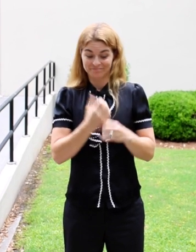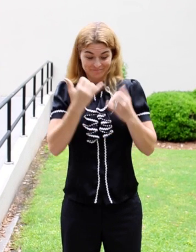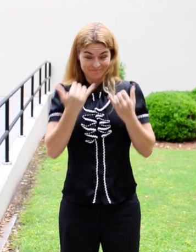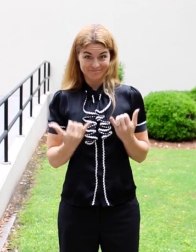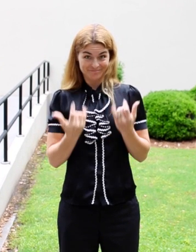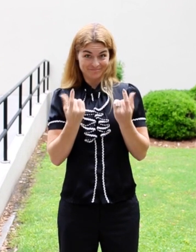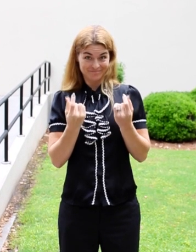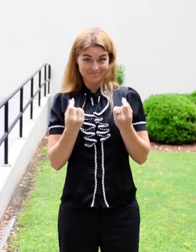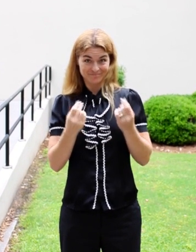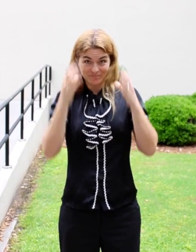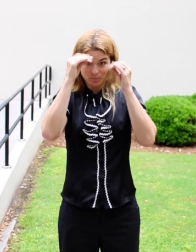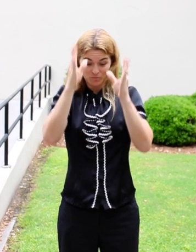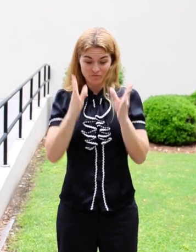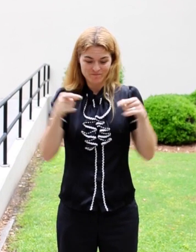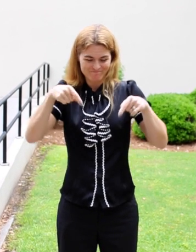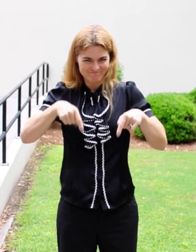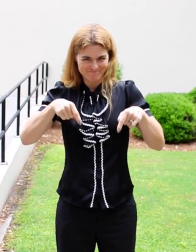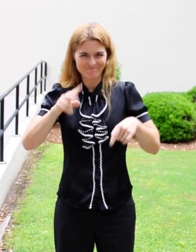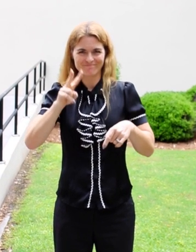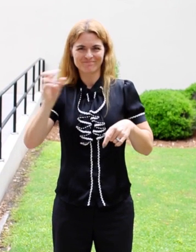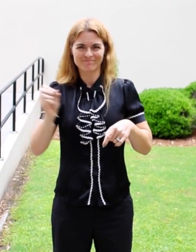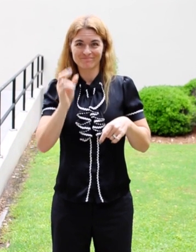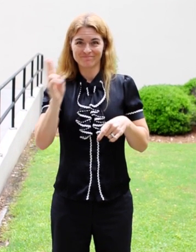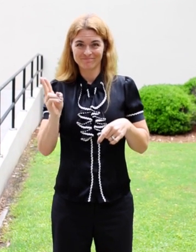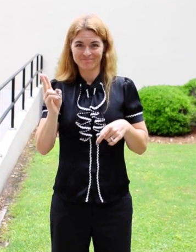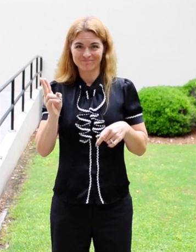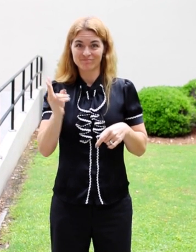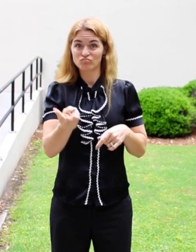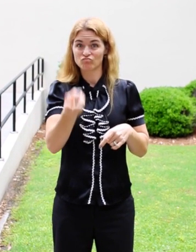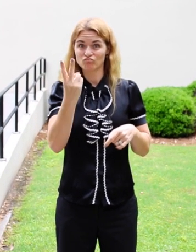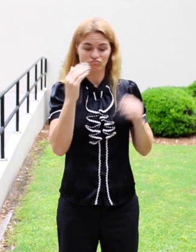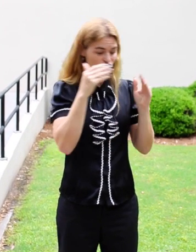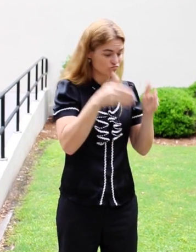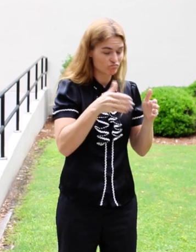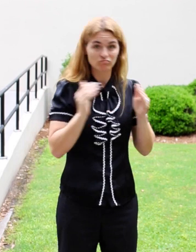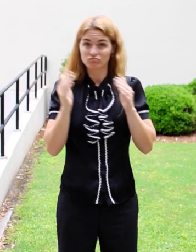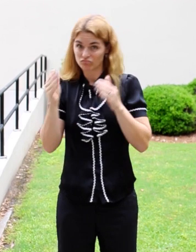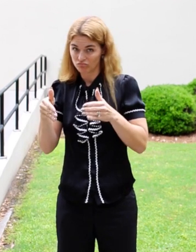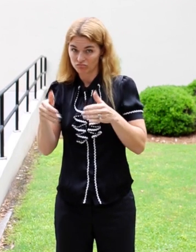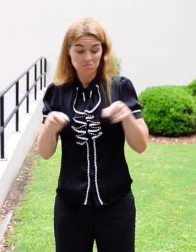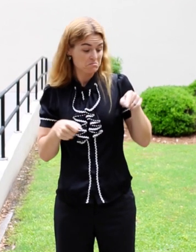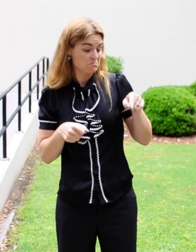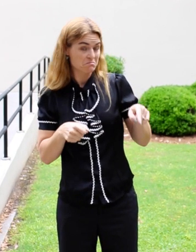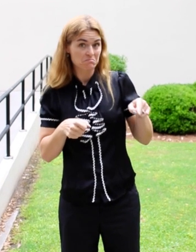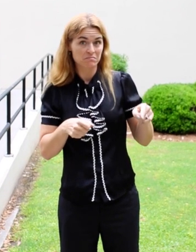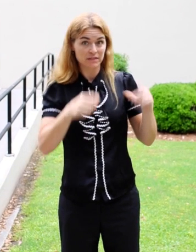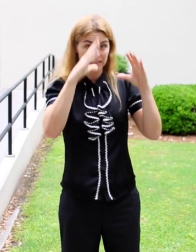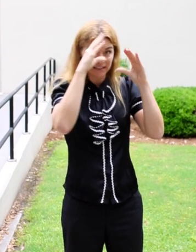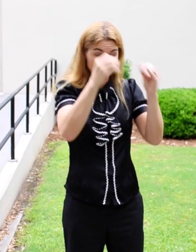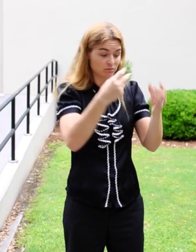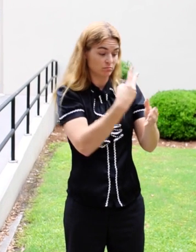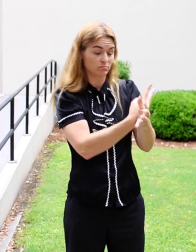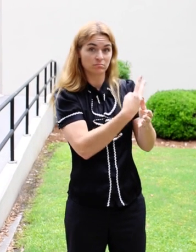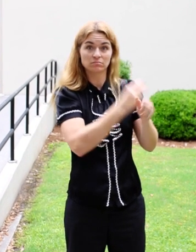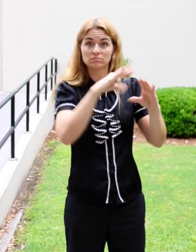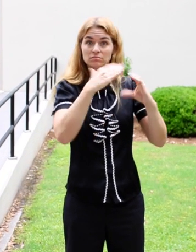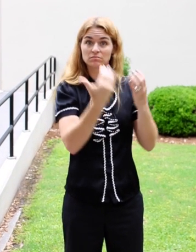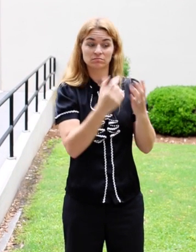Now, I am a professor here at VSU. I have two main focuses. One focus is teaching Master's classes.